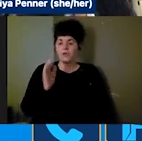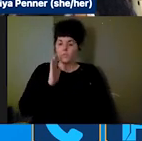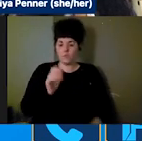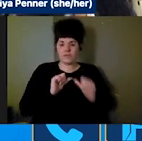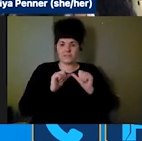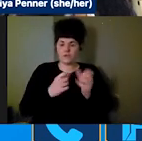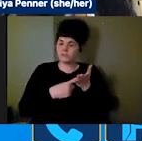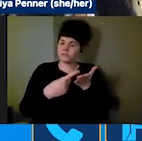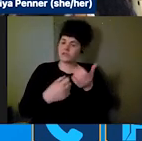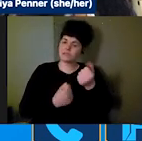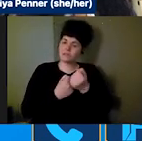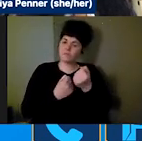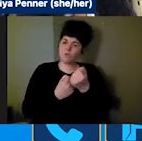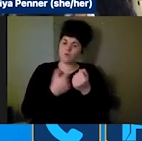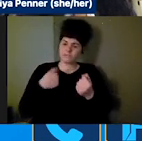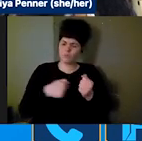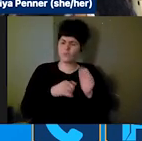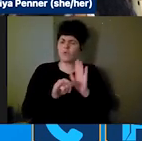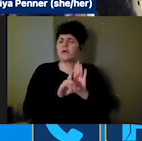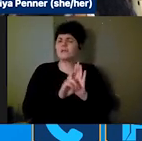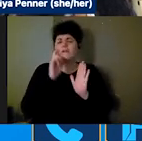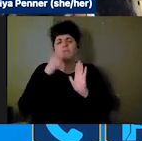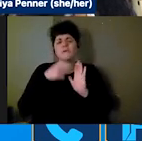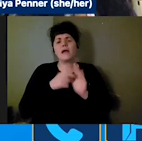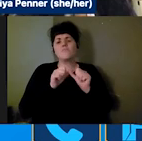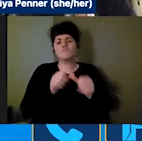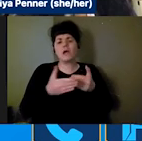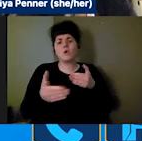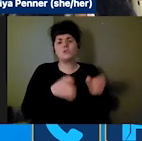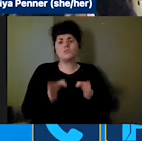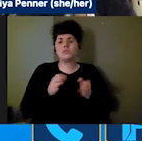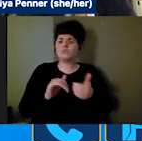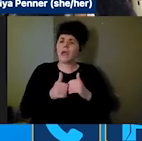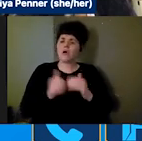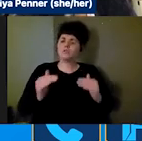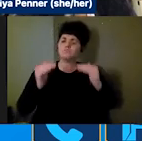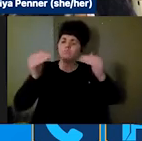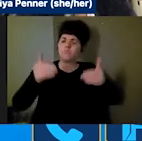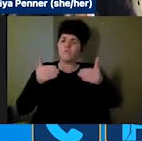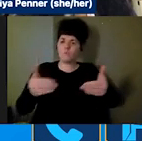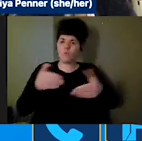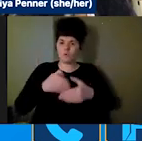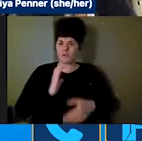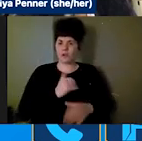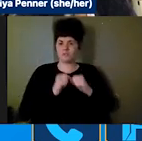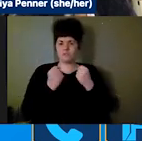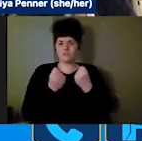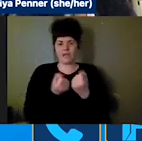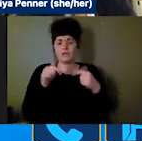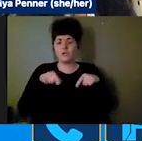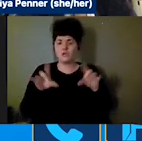ongoing strategies for moving forward in our society throughout disasters and emergencies.